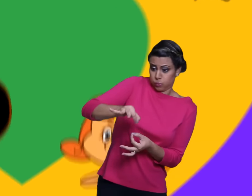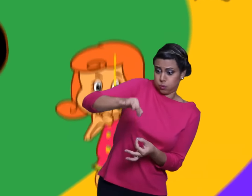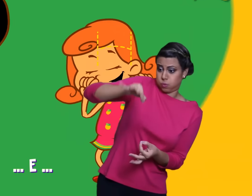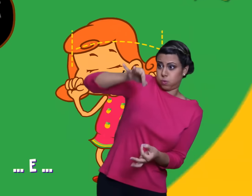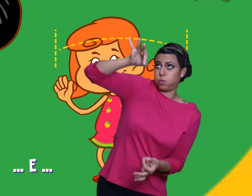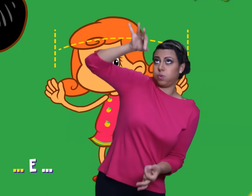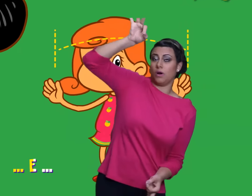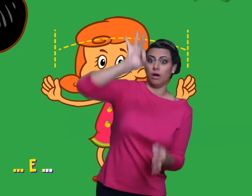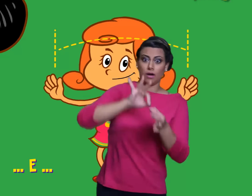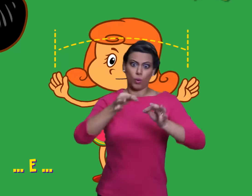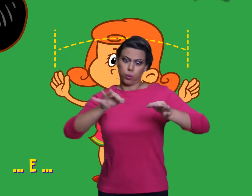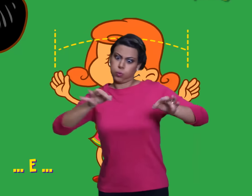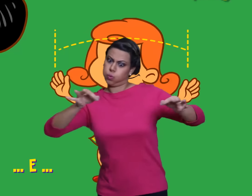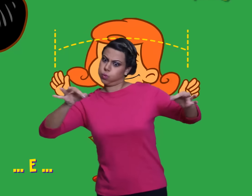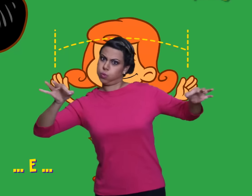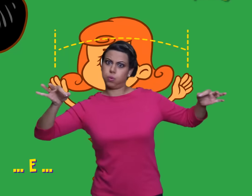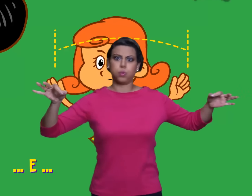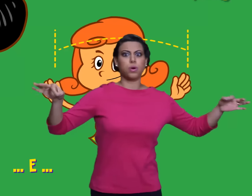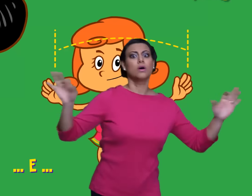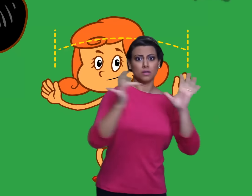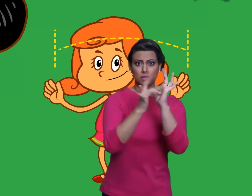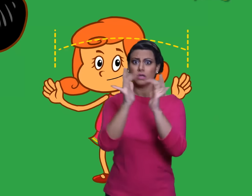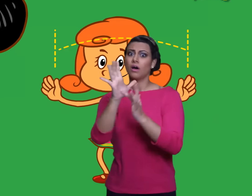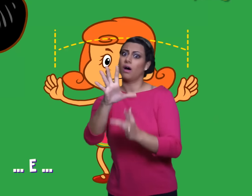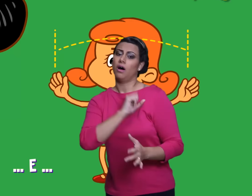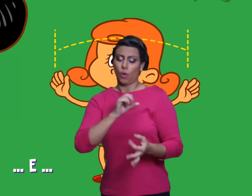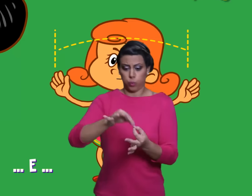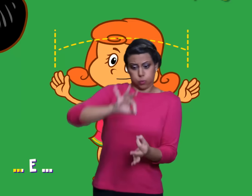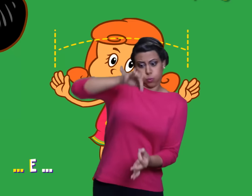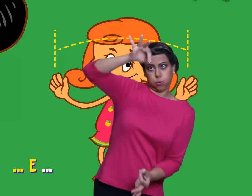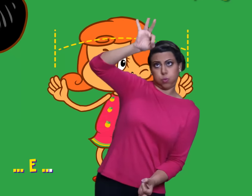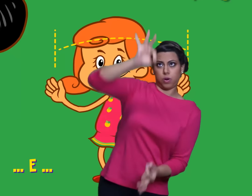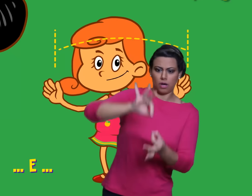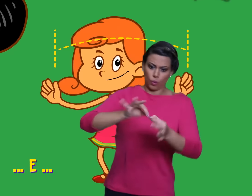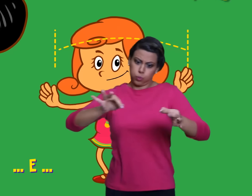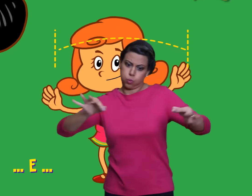… AND …